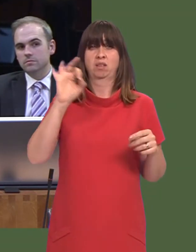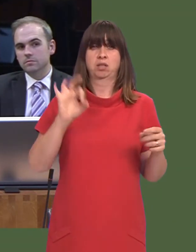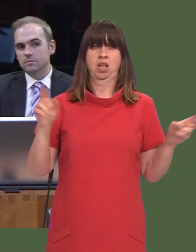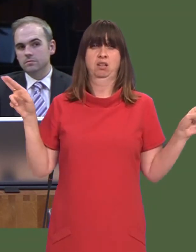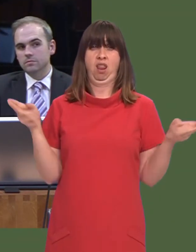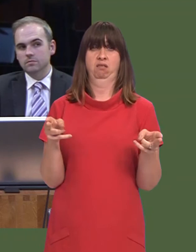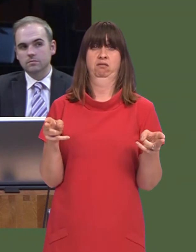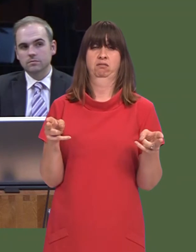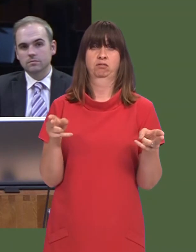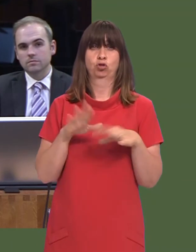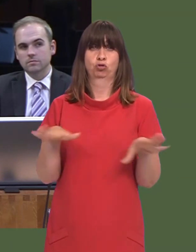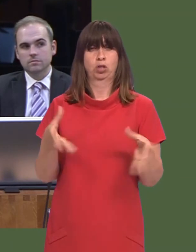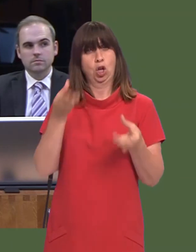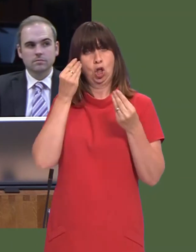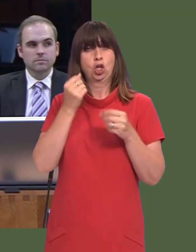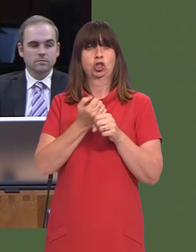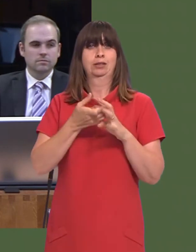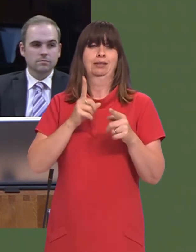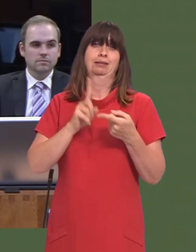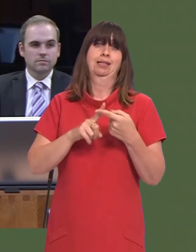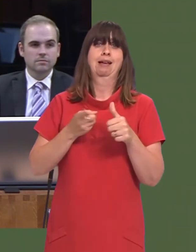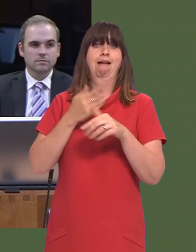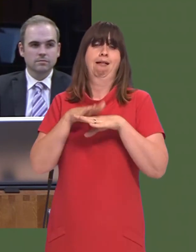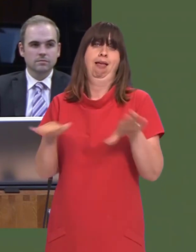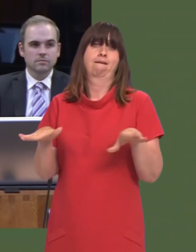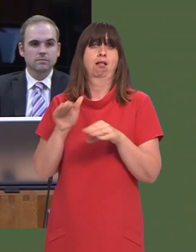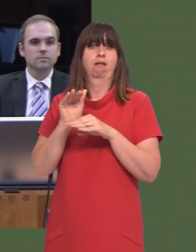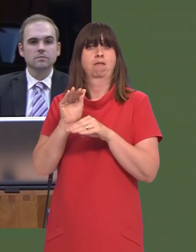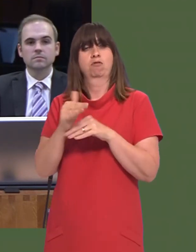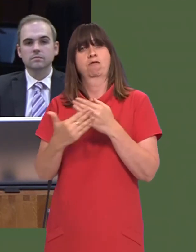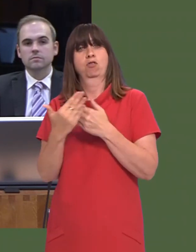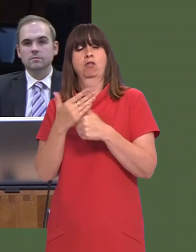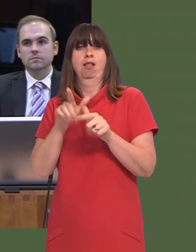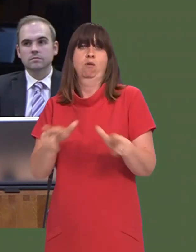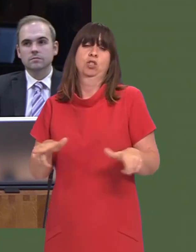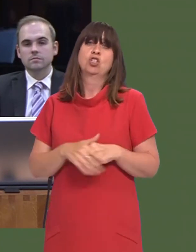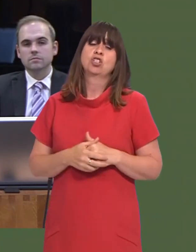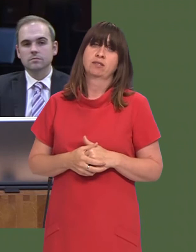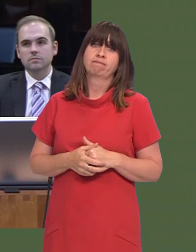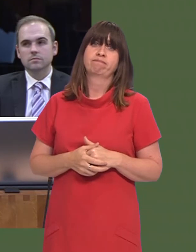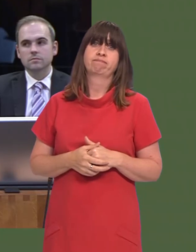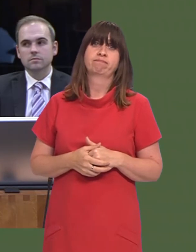of almost 50 per cent in terms of the pupils taking a GCSE and A-level now in a modern